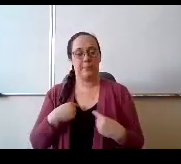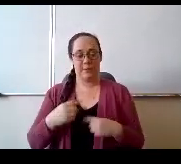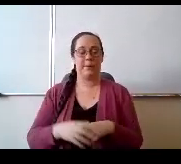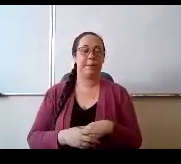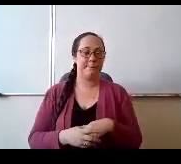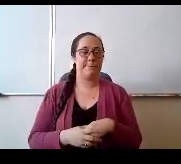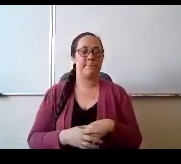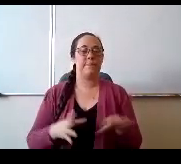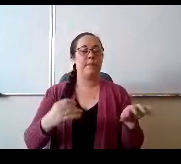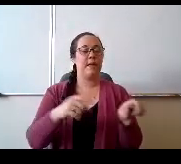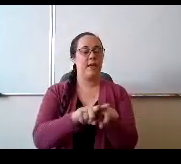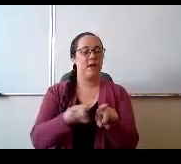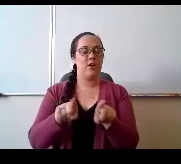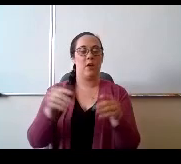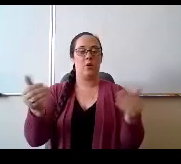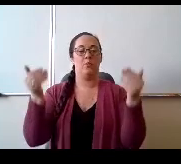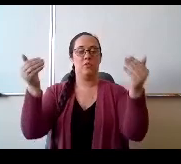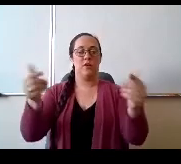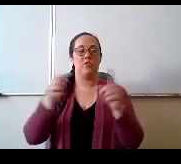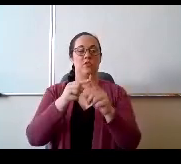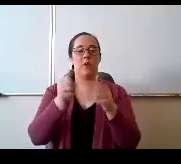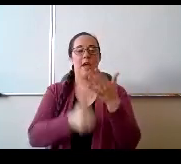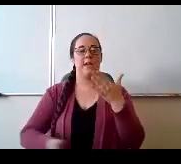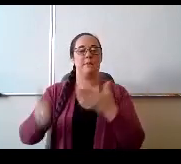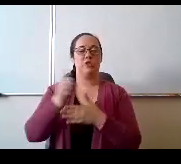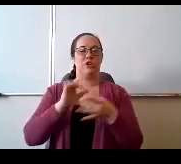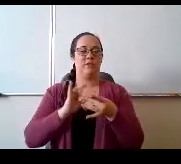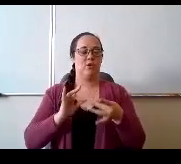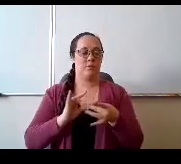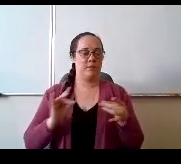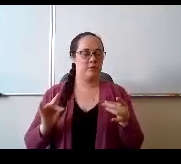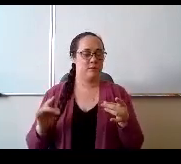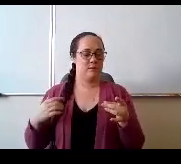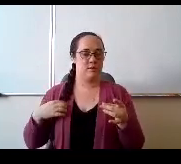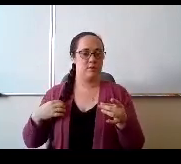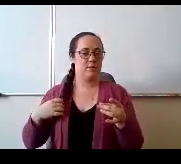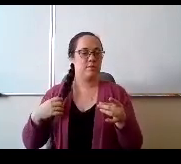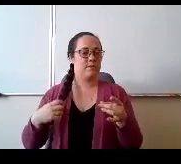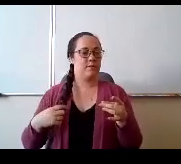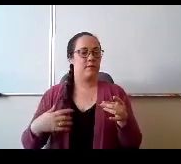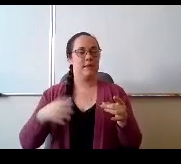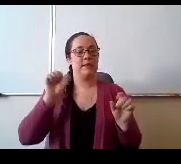And I'm going to move on to administrative comments, Mr. G. Yes, Miss Mattson, so far so good.